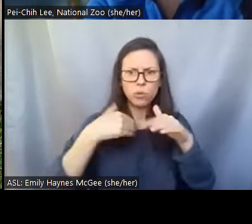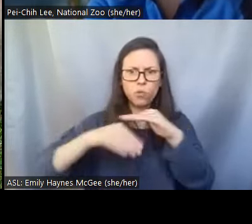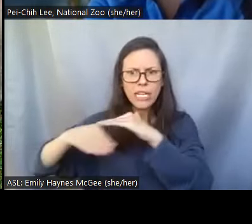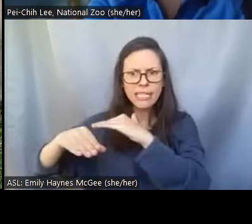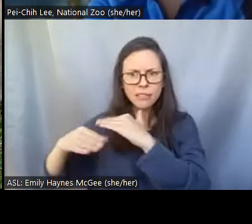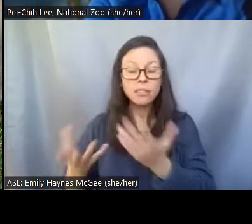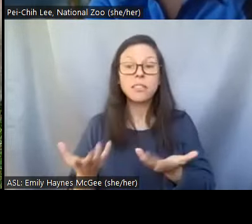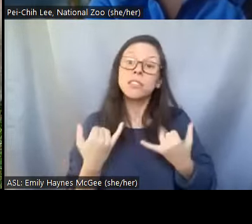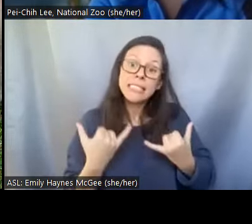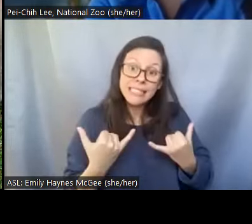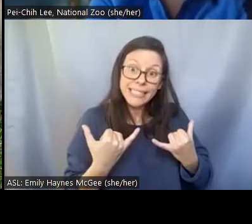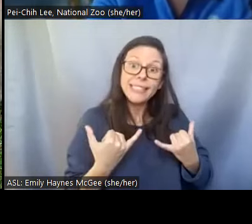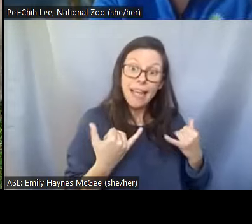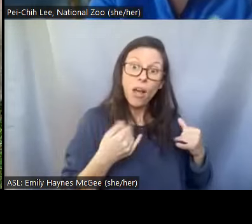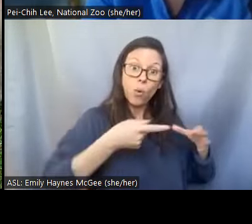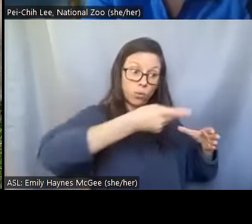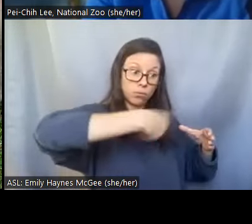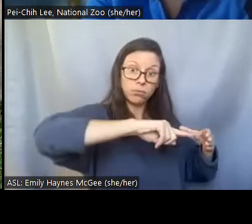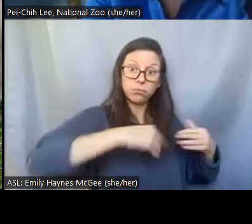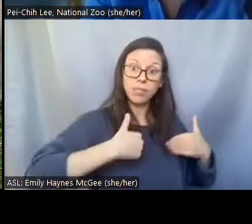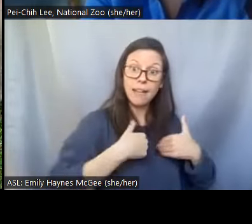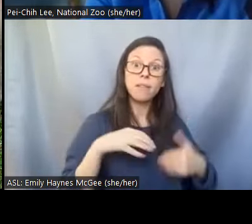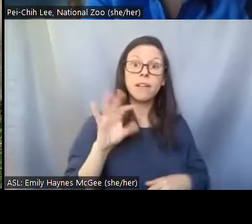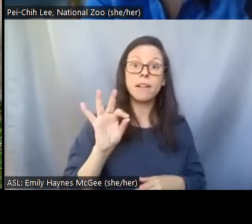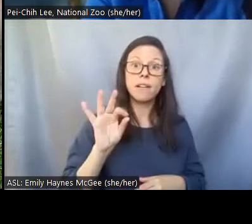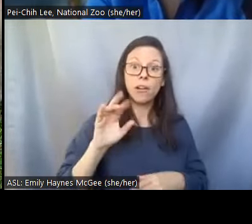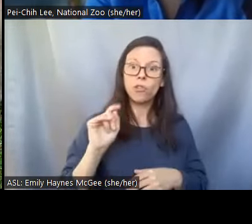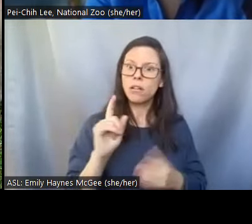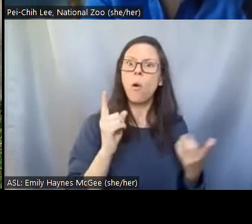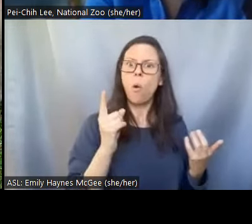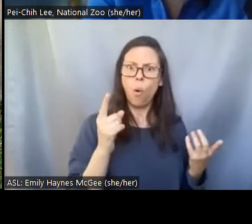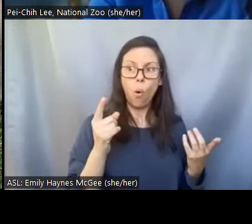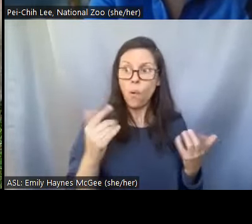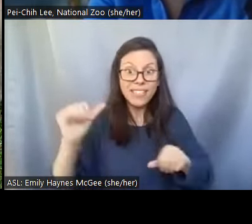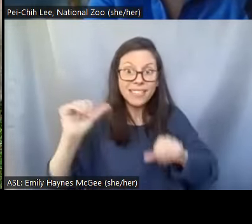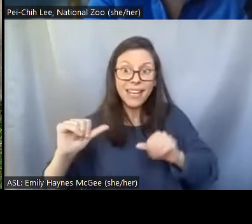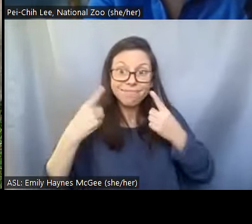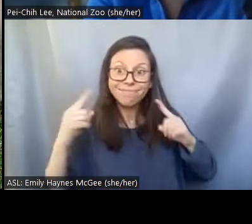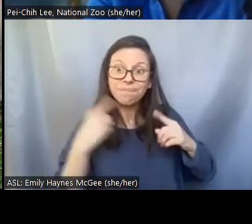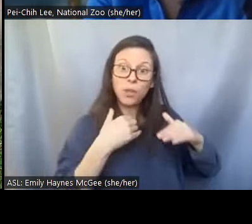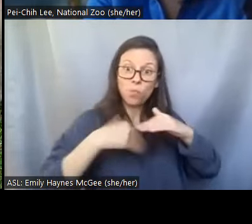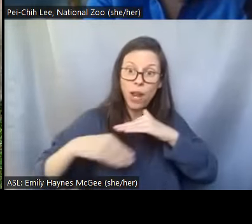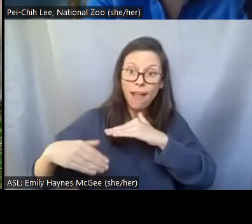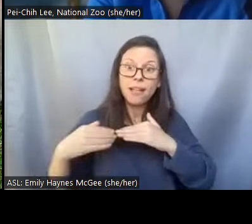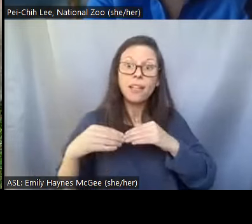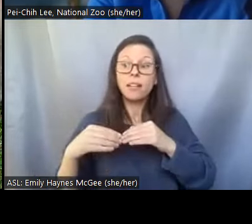they actually have um great success in breeding these species and release them back into the wild